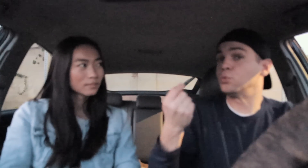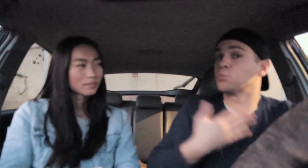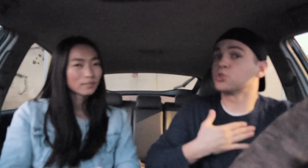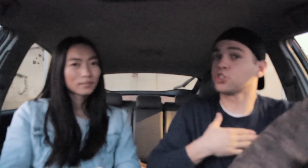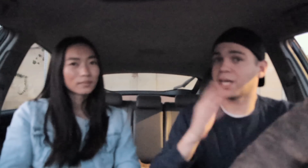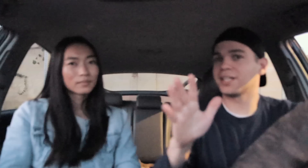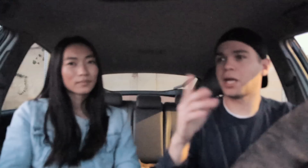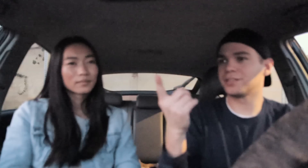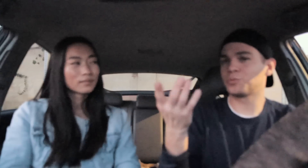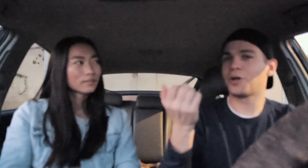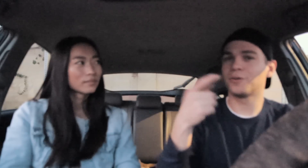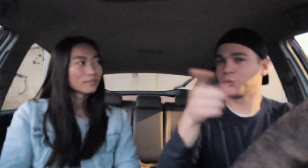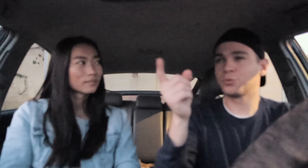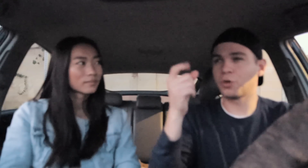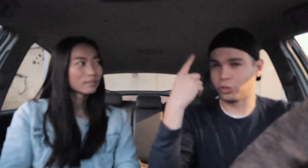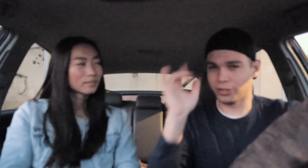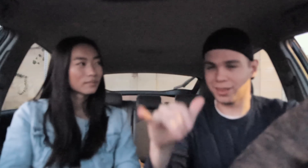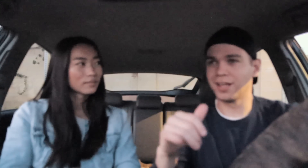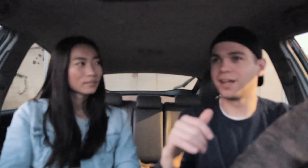I do appreciate it I want you to understand that